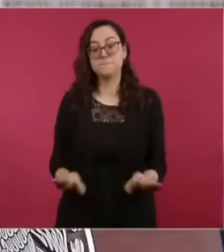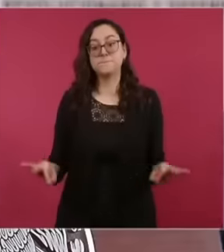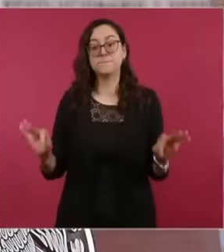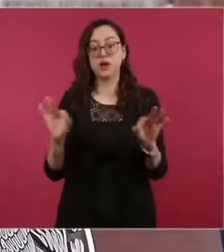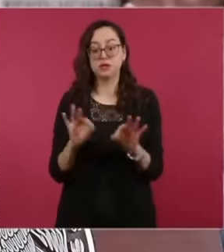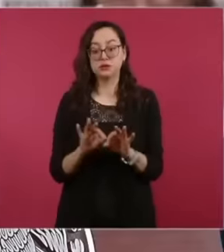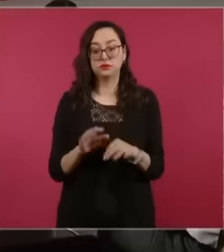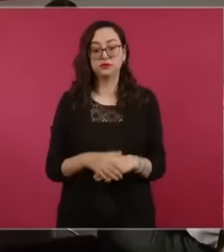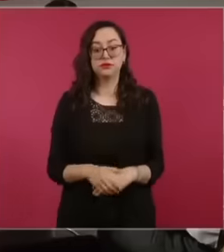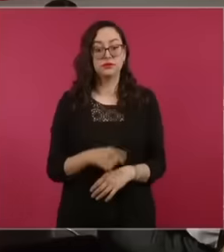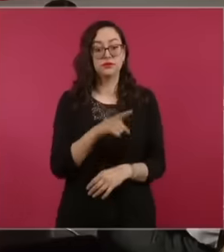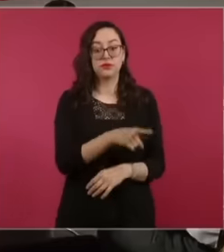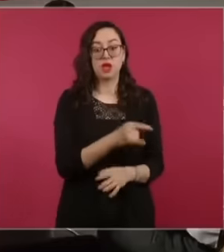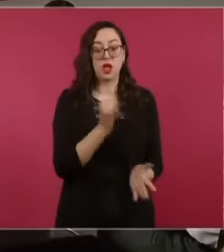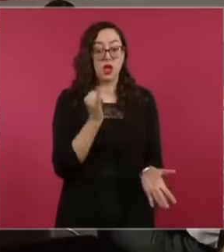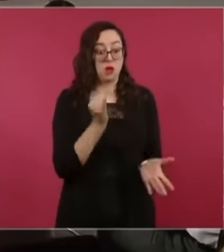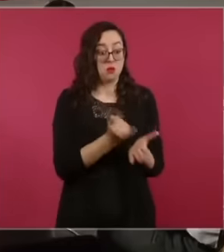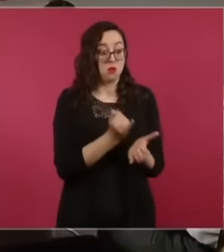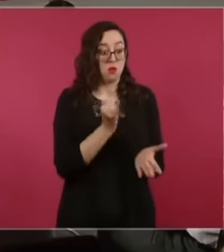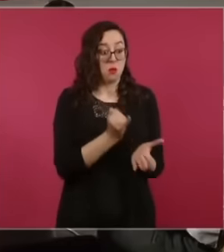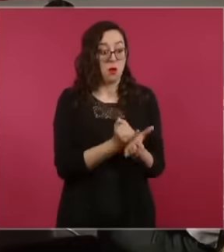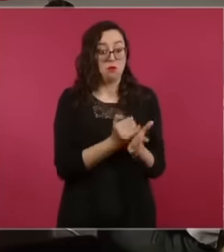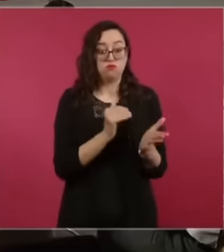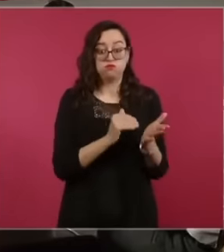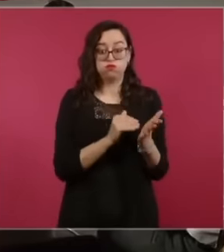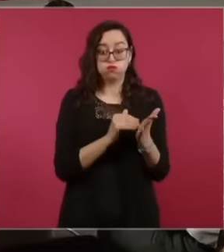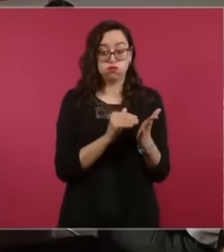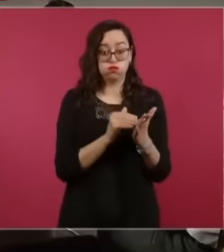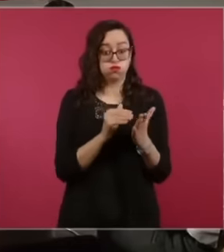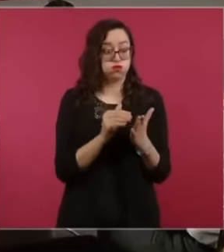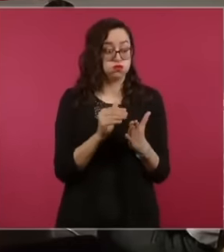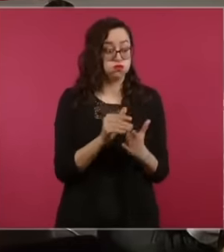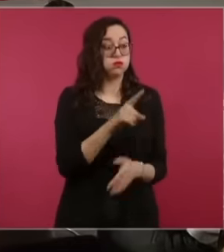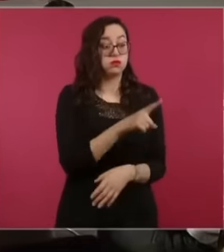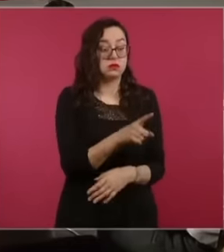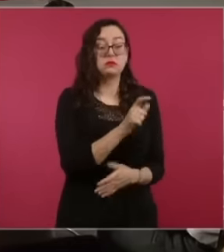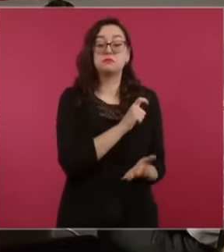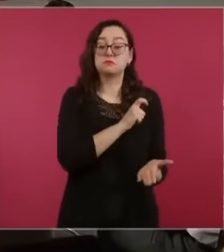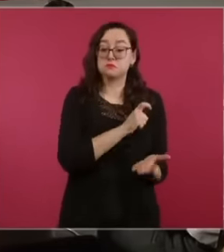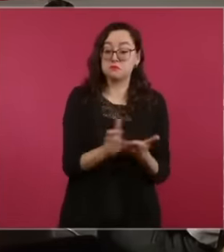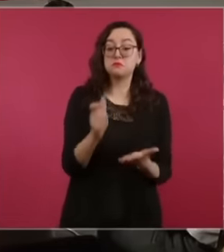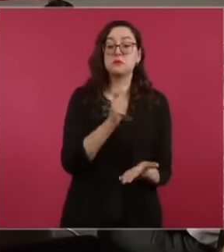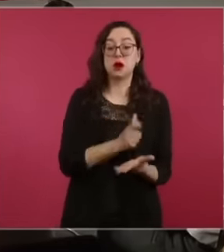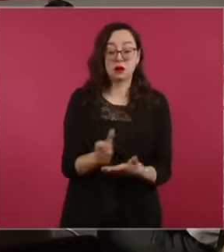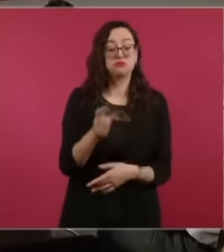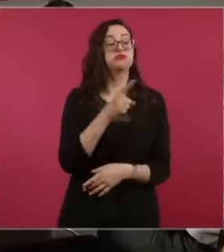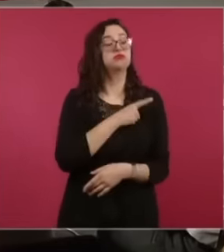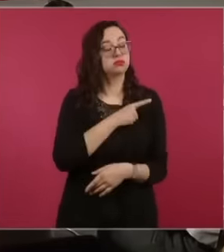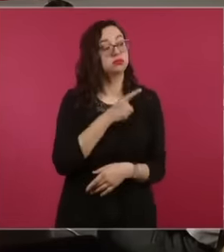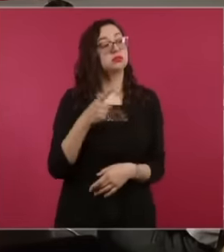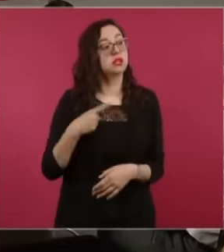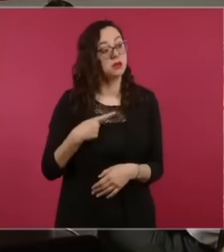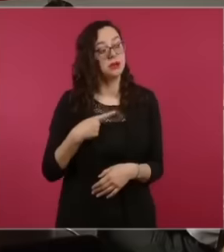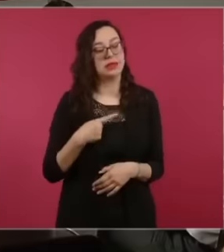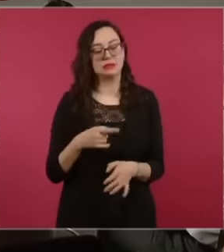of taxes that the big people must pay. consortiums must be collected in a timely manner